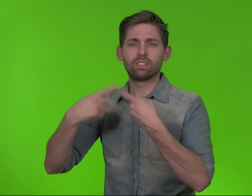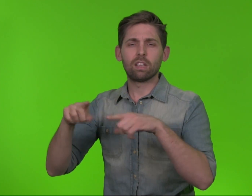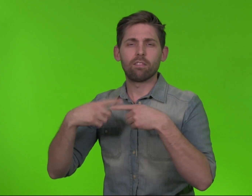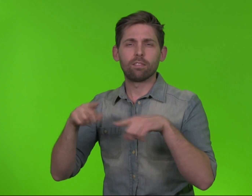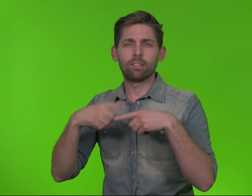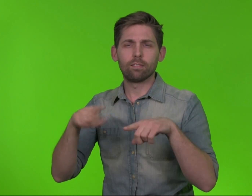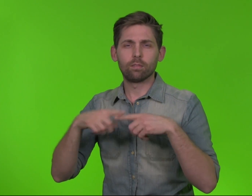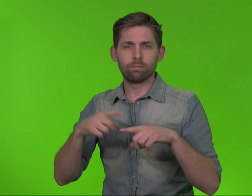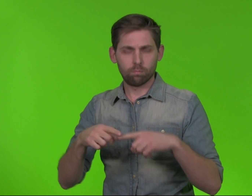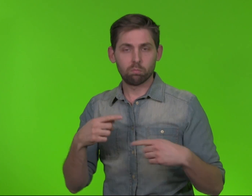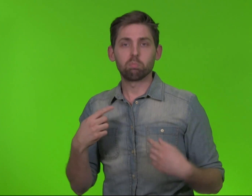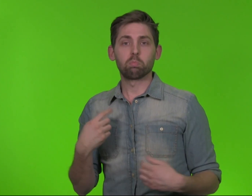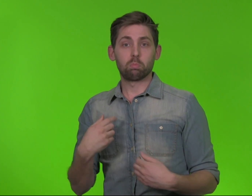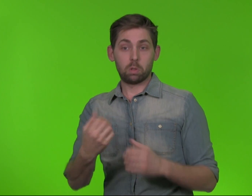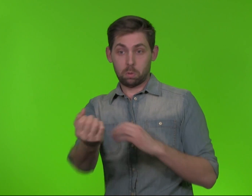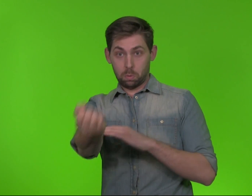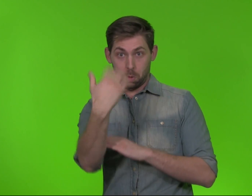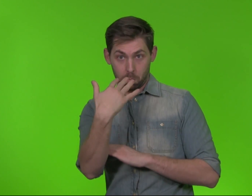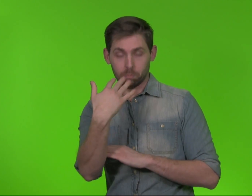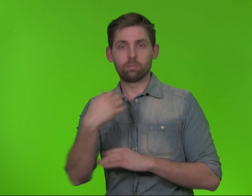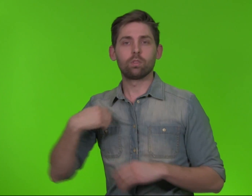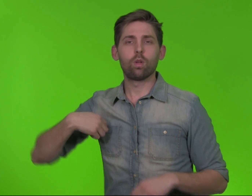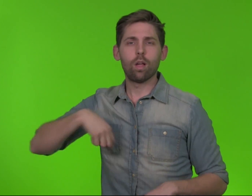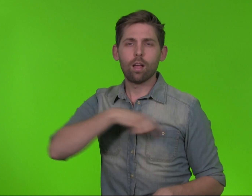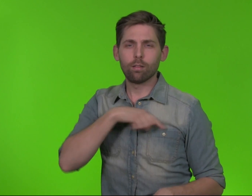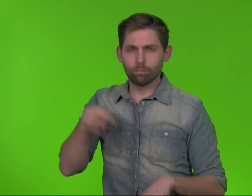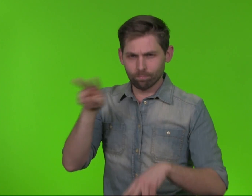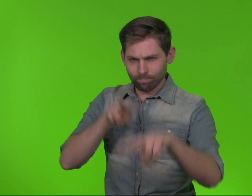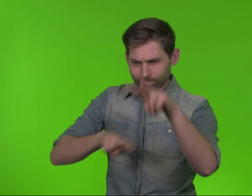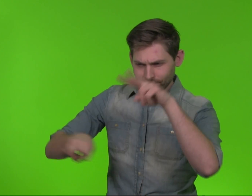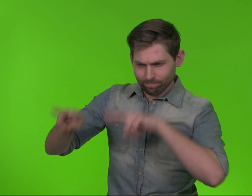we will contact those people to talk further.